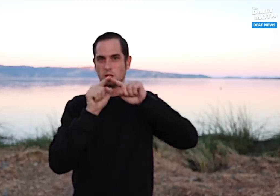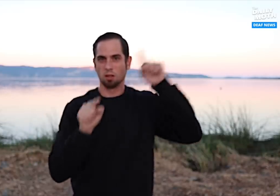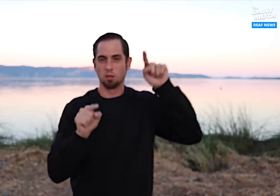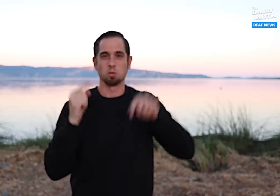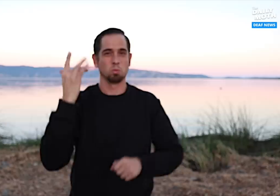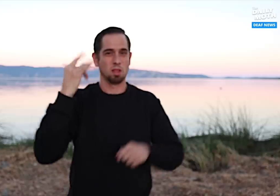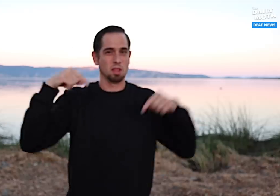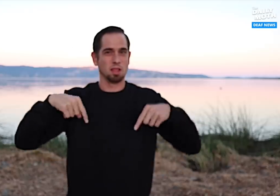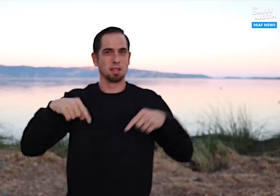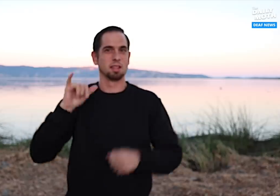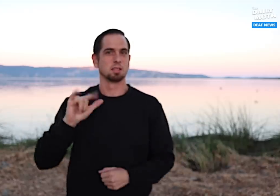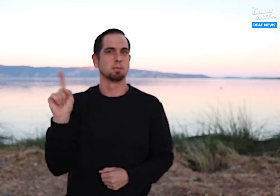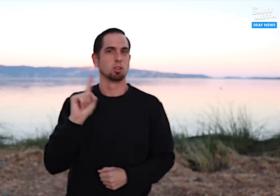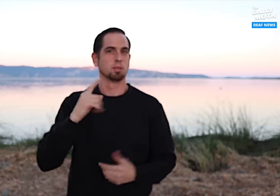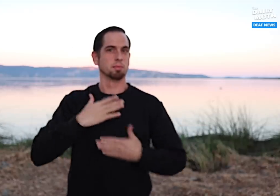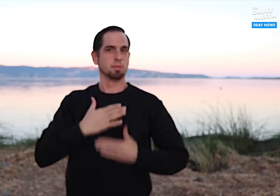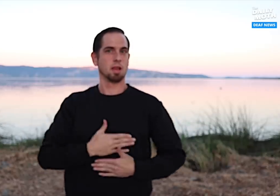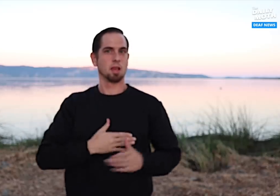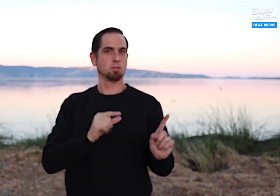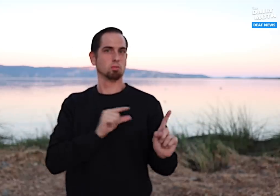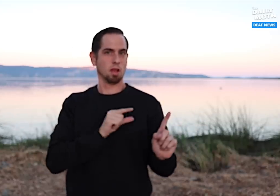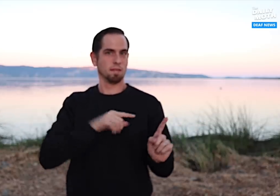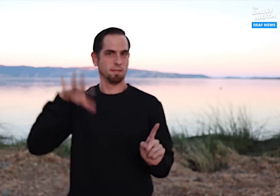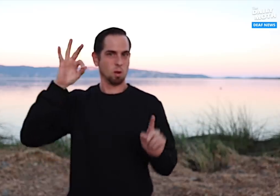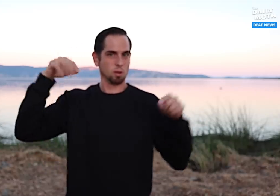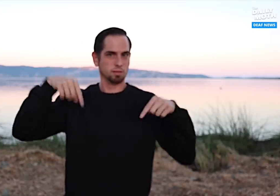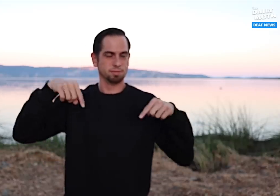because that’s where the body of Grant was found.